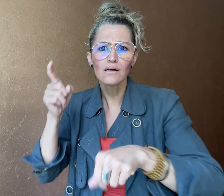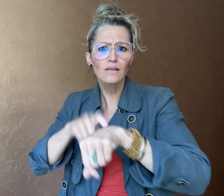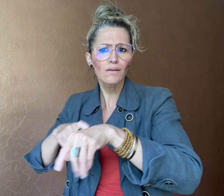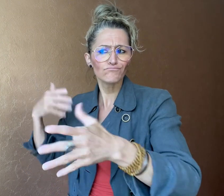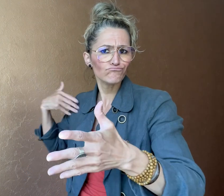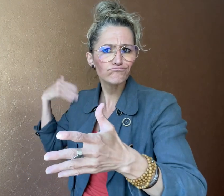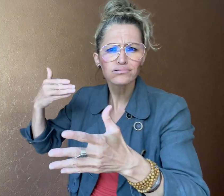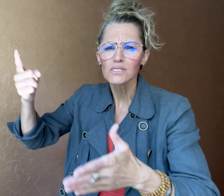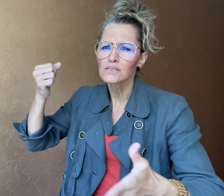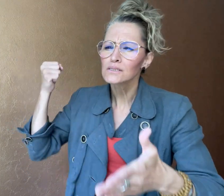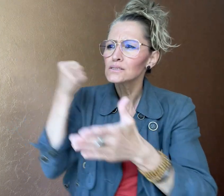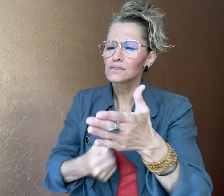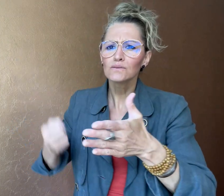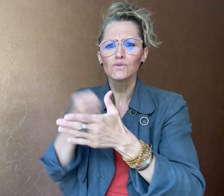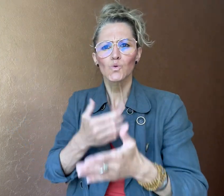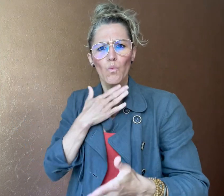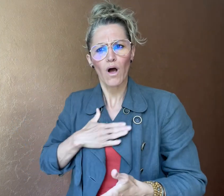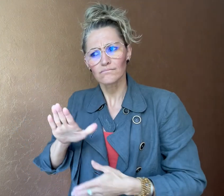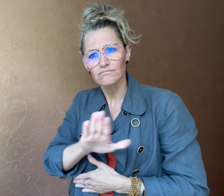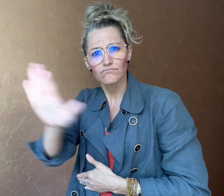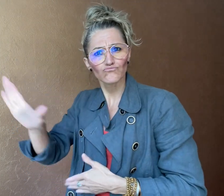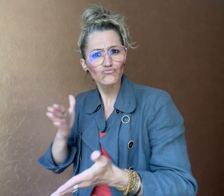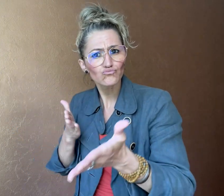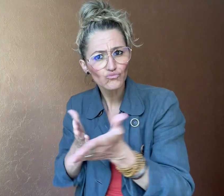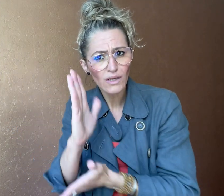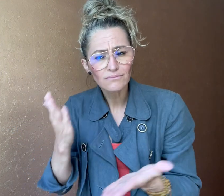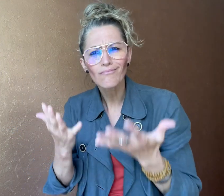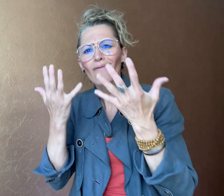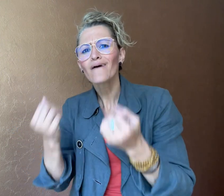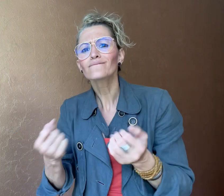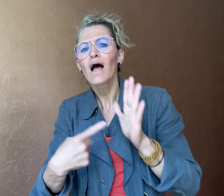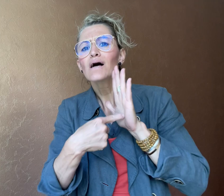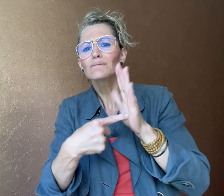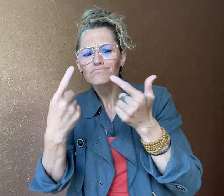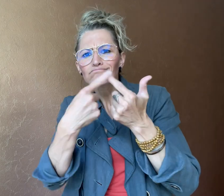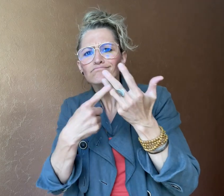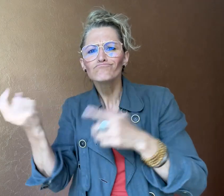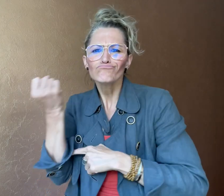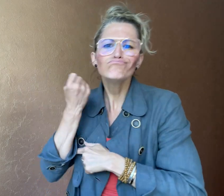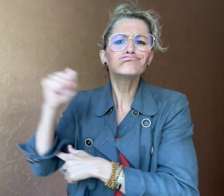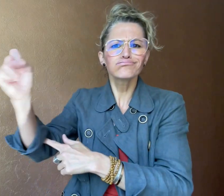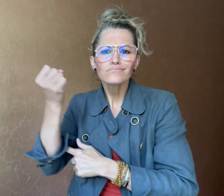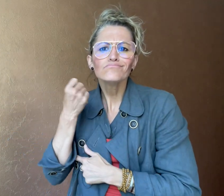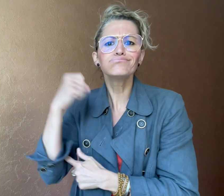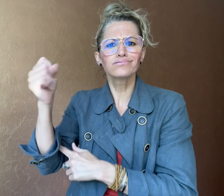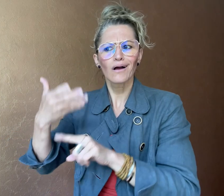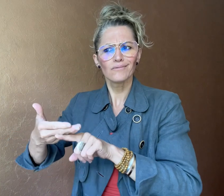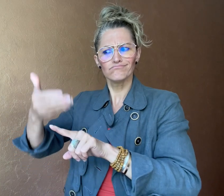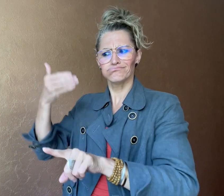for their rights. Some examples of protests that have happened